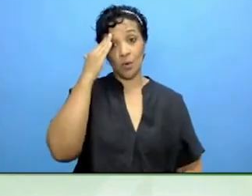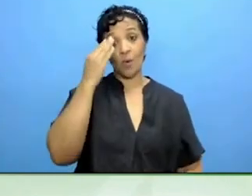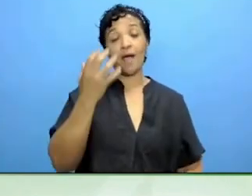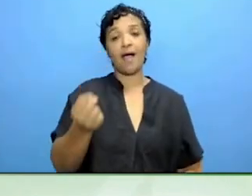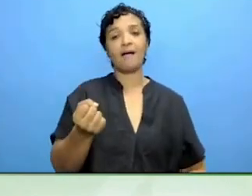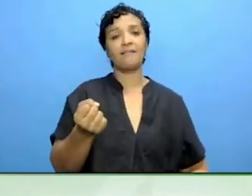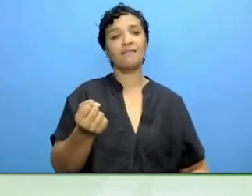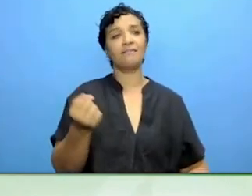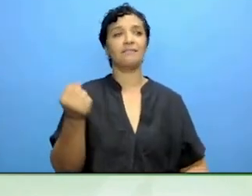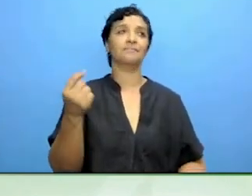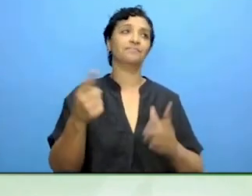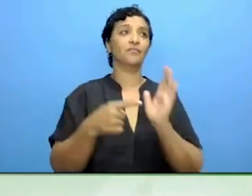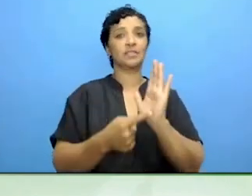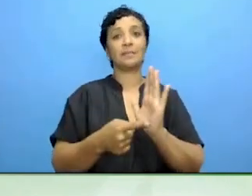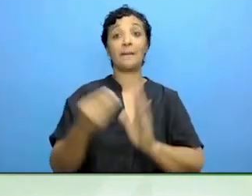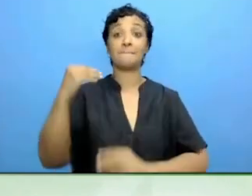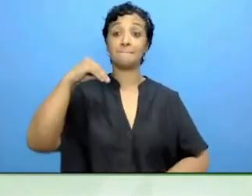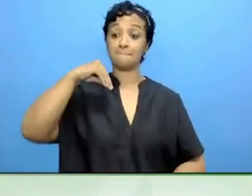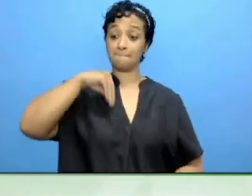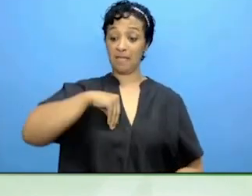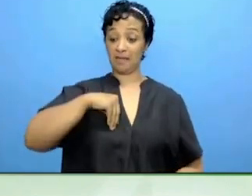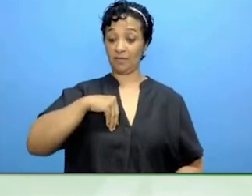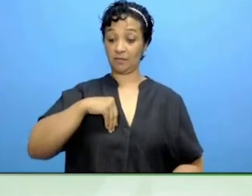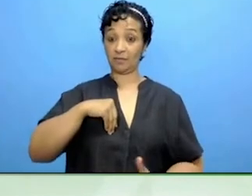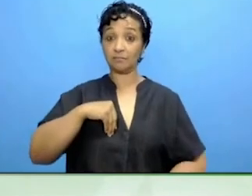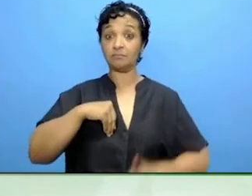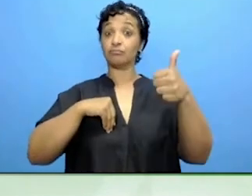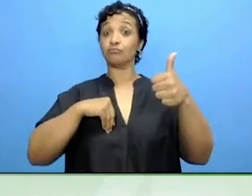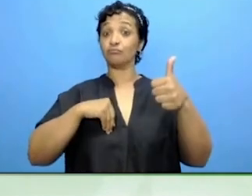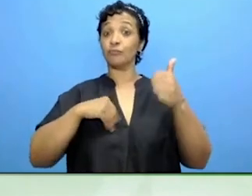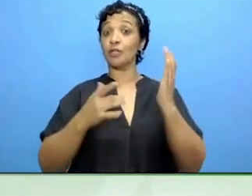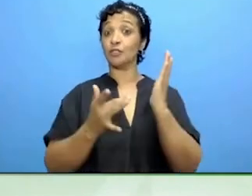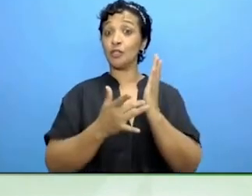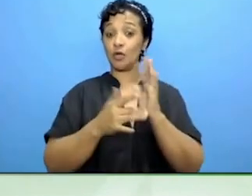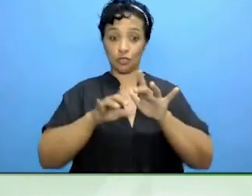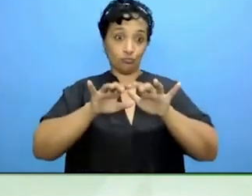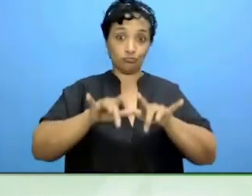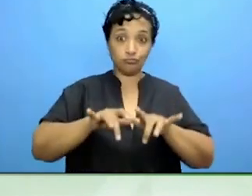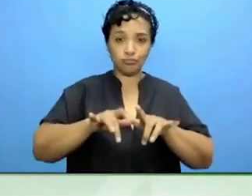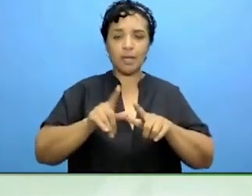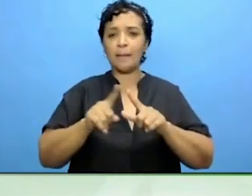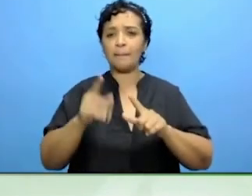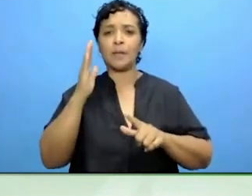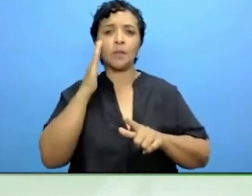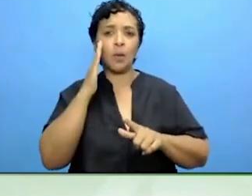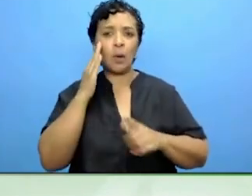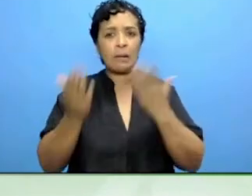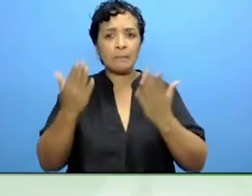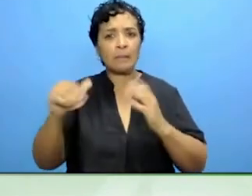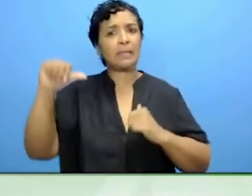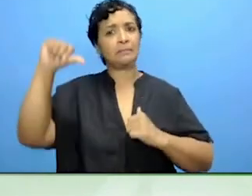but also being careful on any disadvantage that might have in our disability.